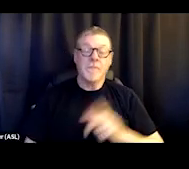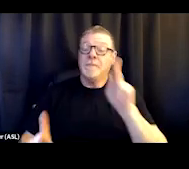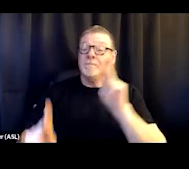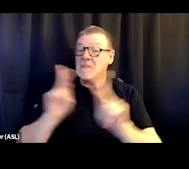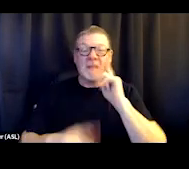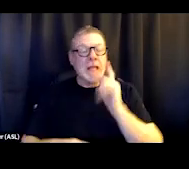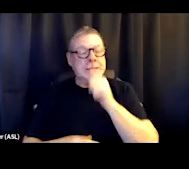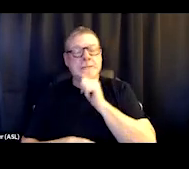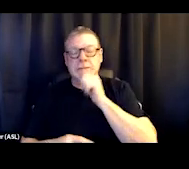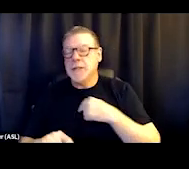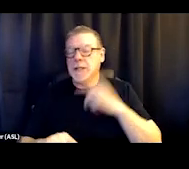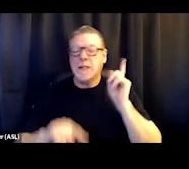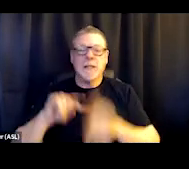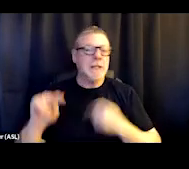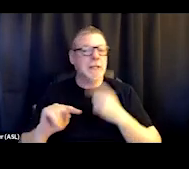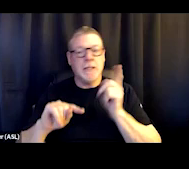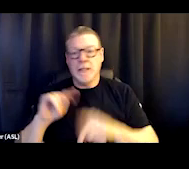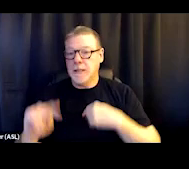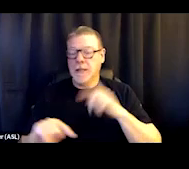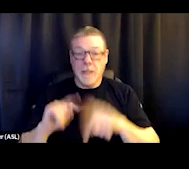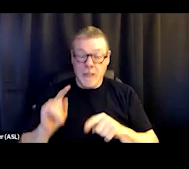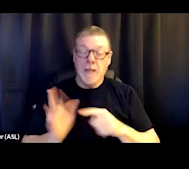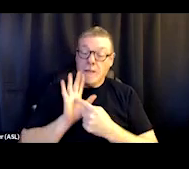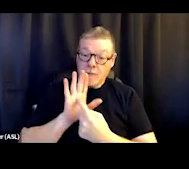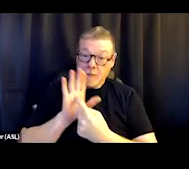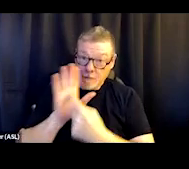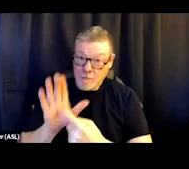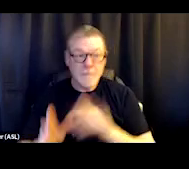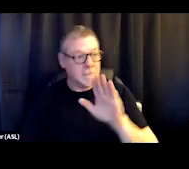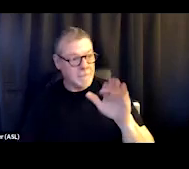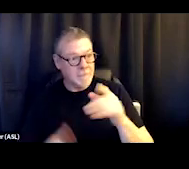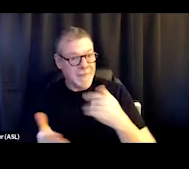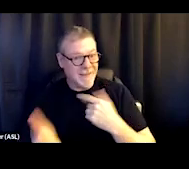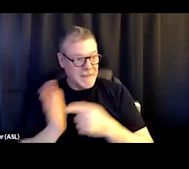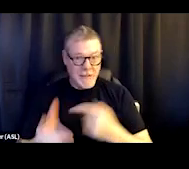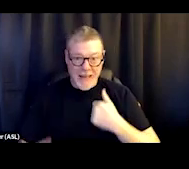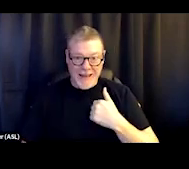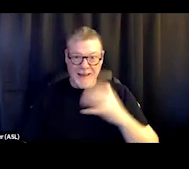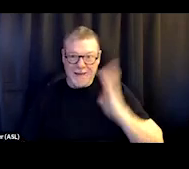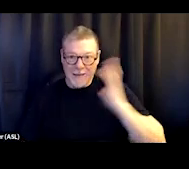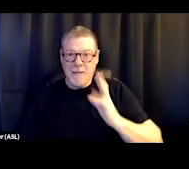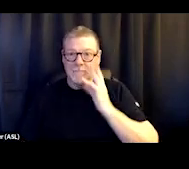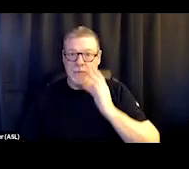through whatever life is presenting to them, there's examples with this integrated model.